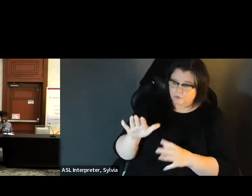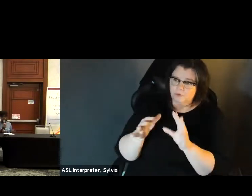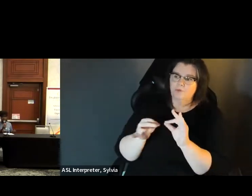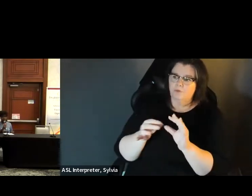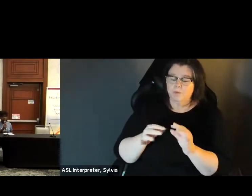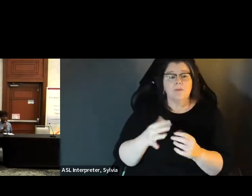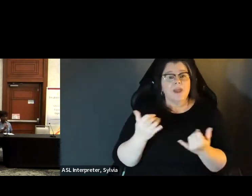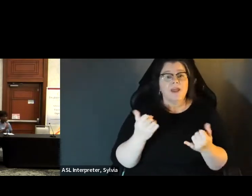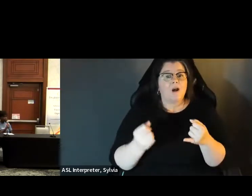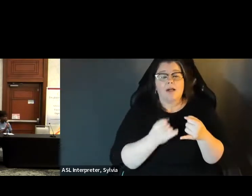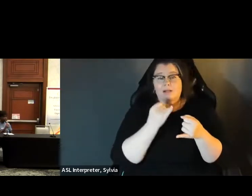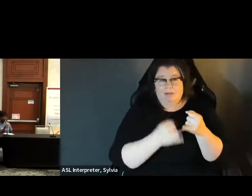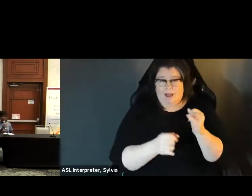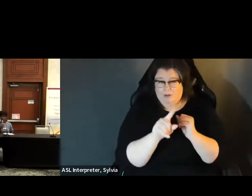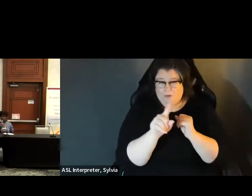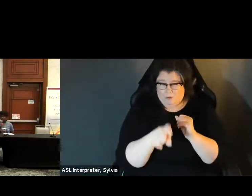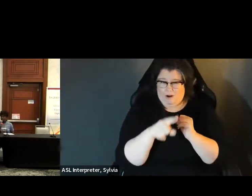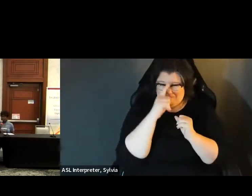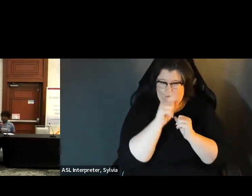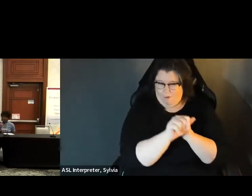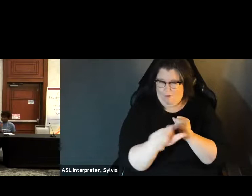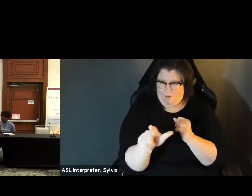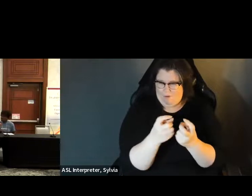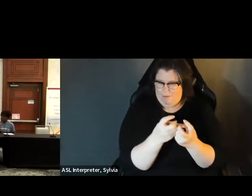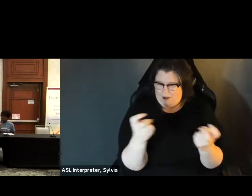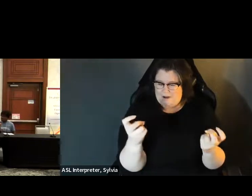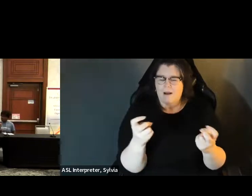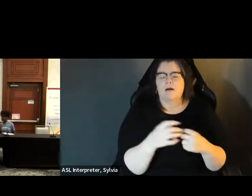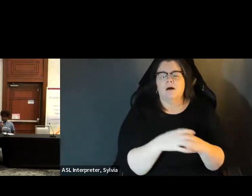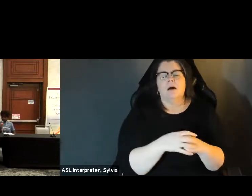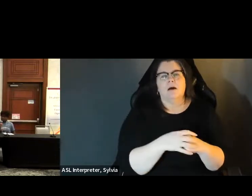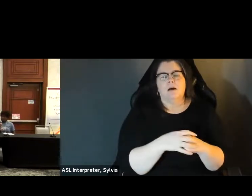» Thank you for your expense. And so the last question for today would be for all Okay, thank you for your response. And so the last question for today would for all panelists.